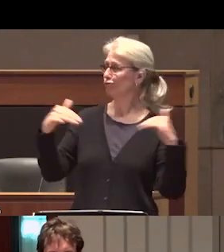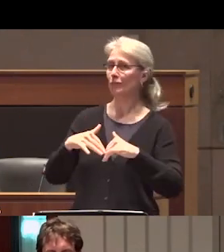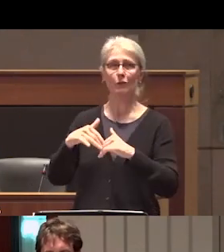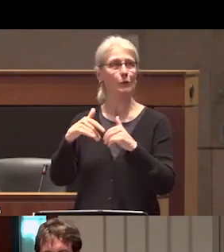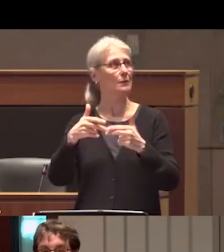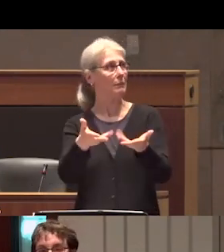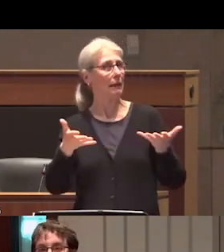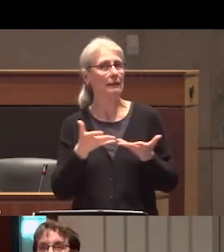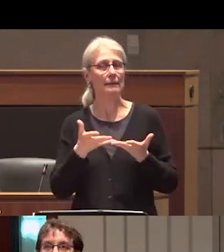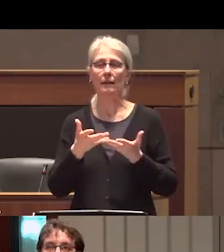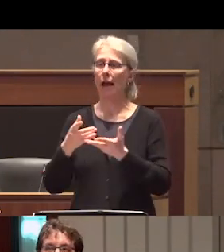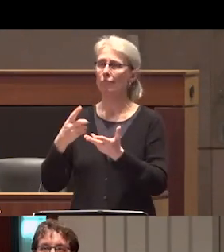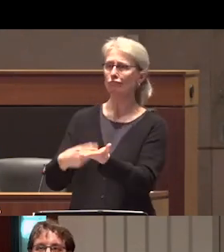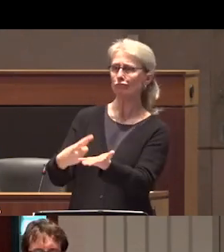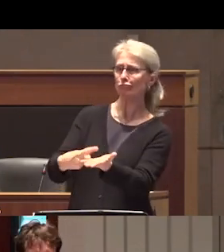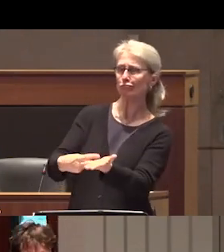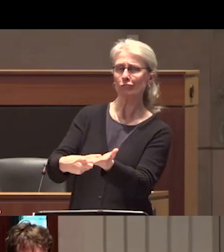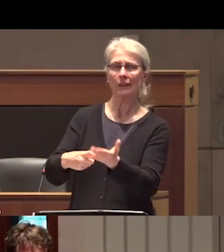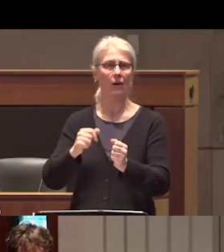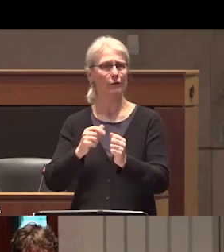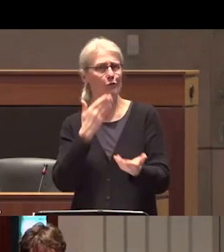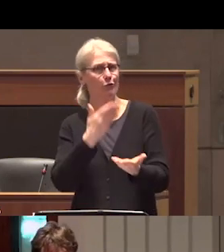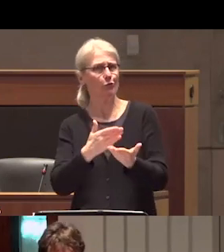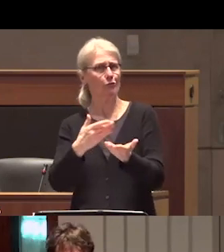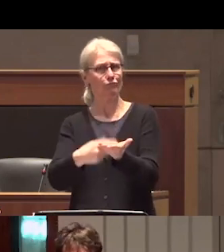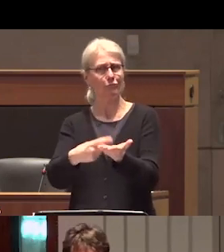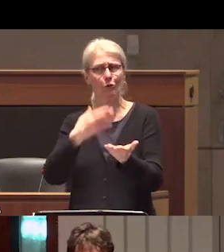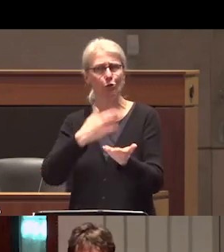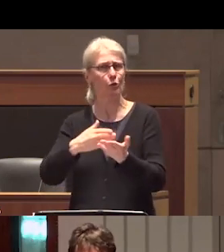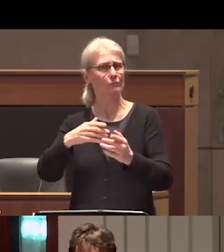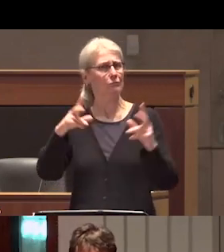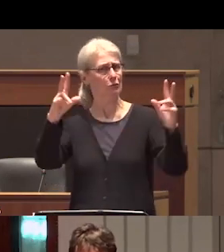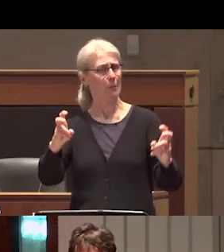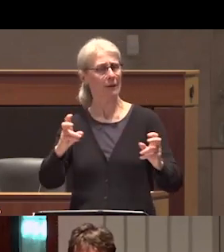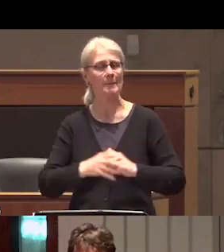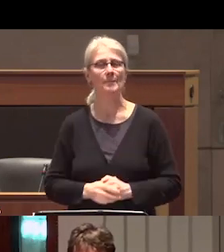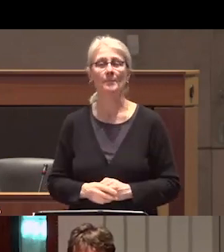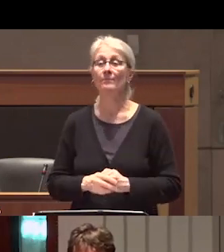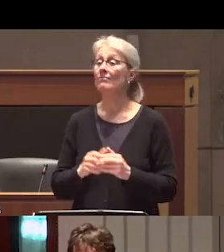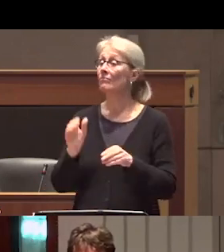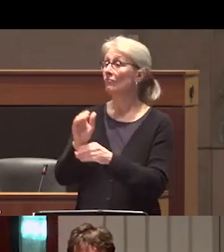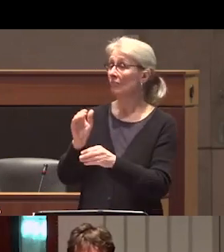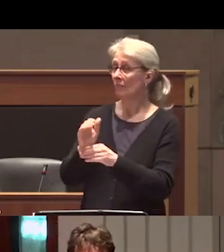important Dialogue on a timely topic throughout tonight's event we are glad to offer both closed